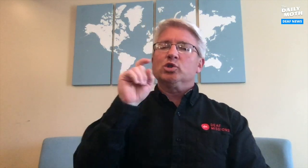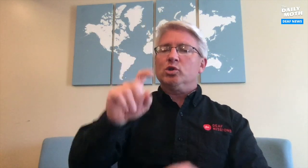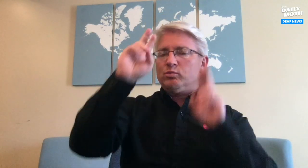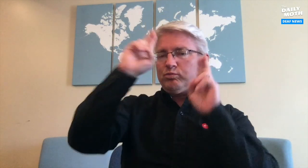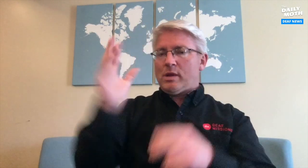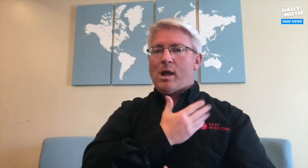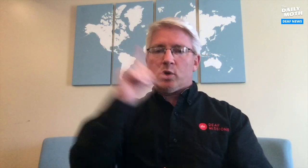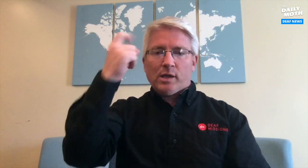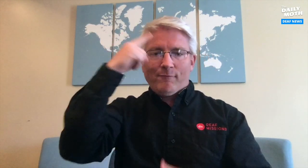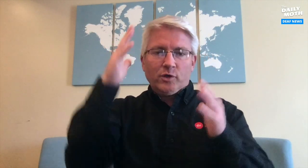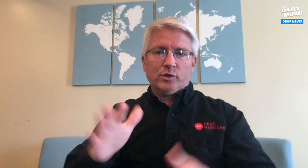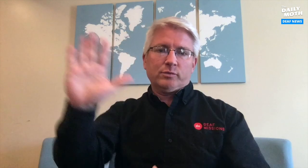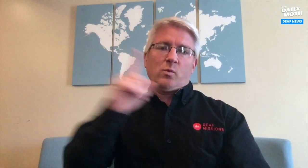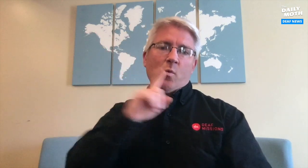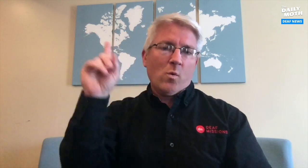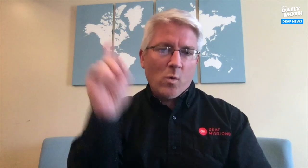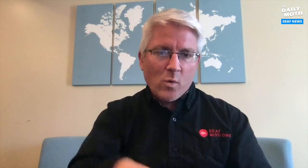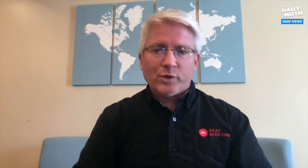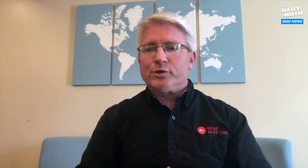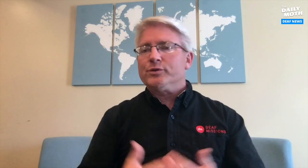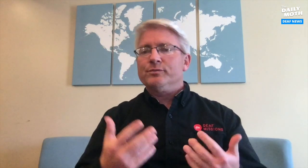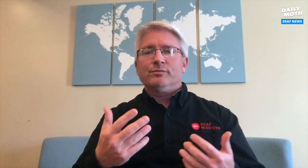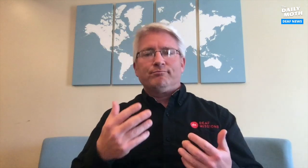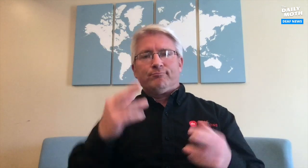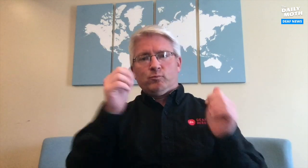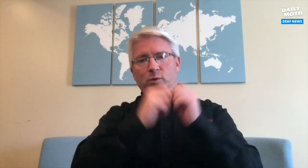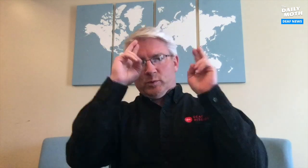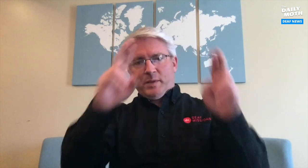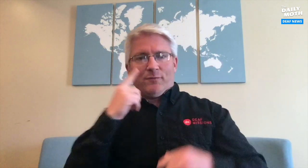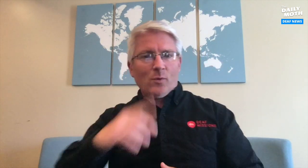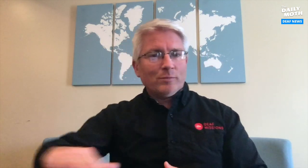we should respect our governor's order with respect